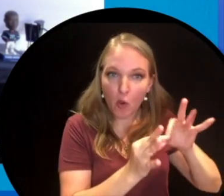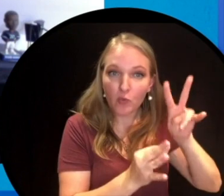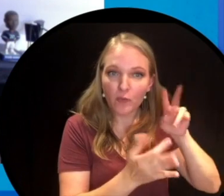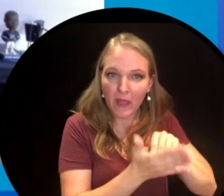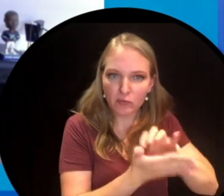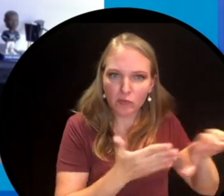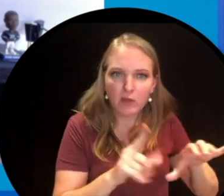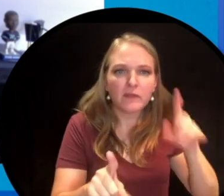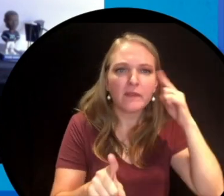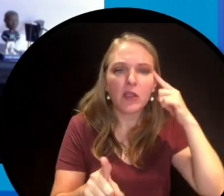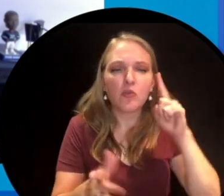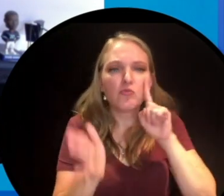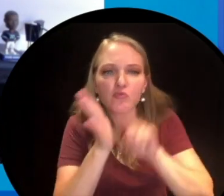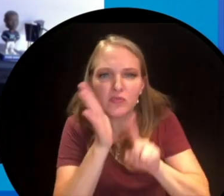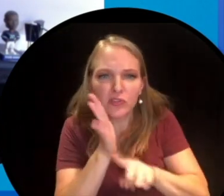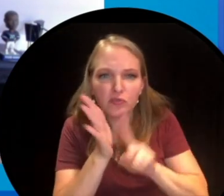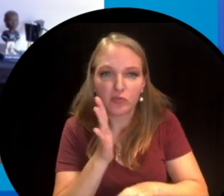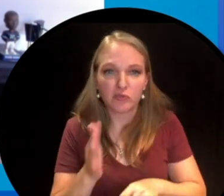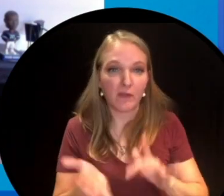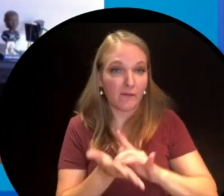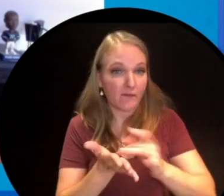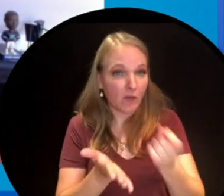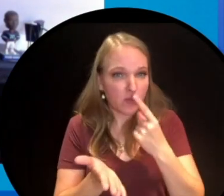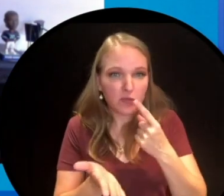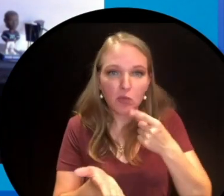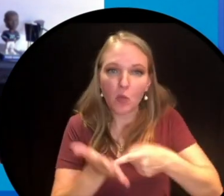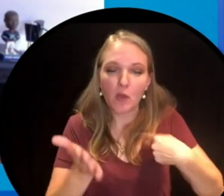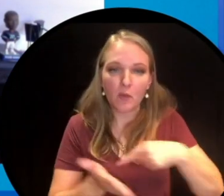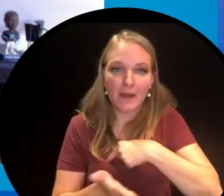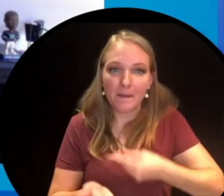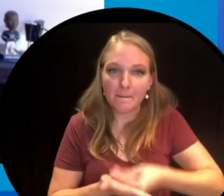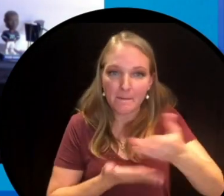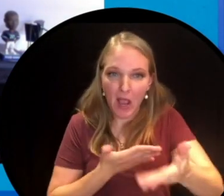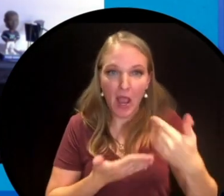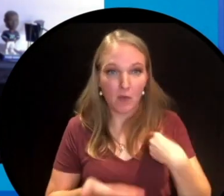Think about how much research costs so for example pharmaceuticals drugs and things like that that we